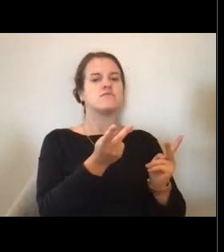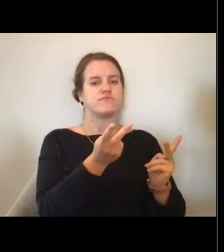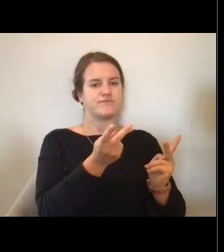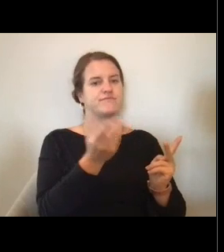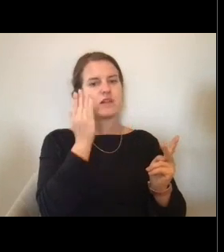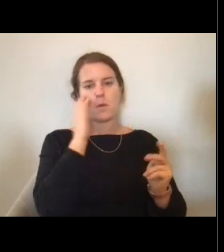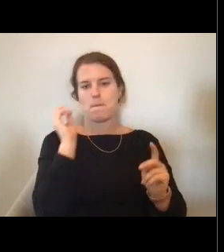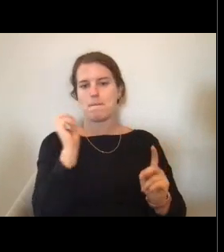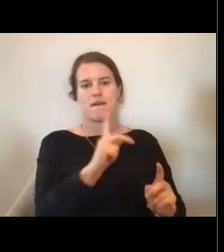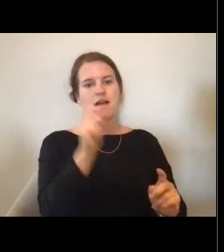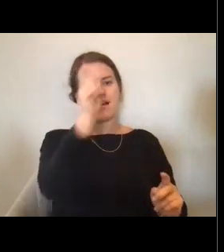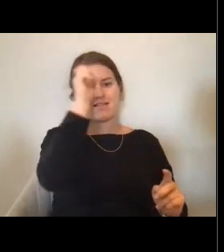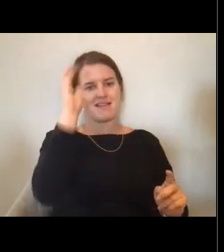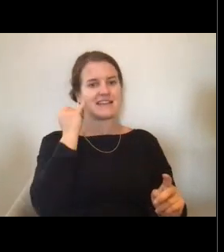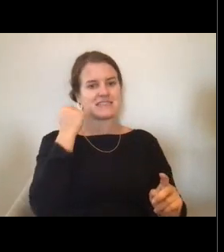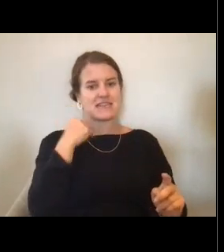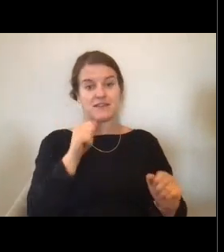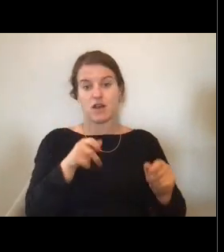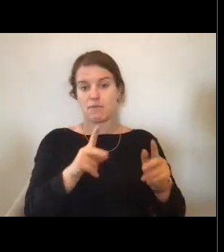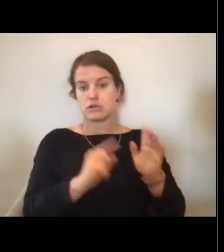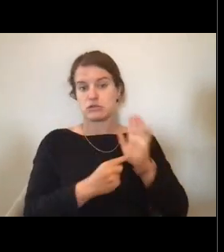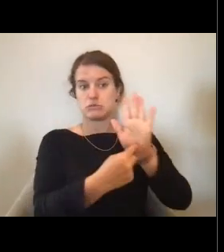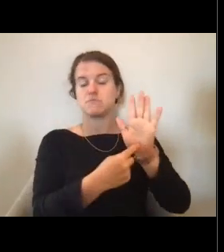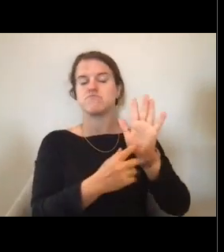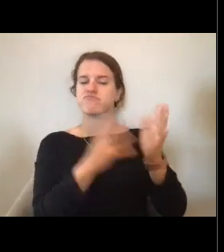if I had another opportunity to go back to the Oscar Dyson.